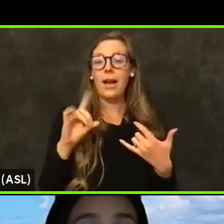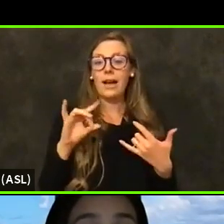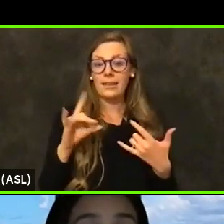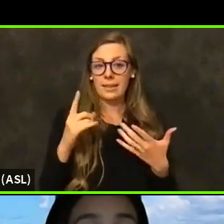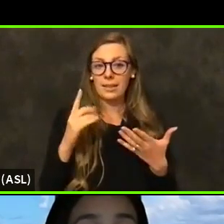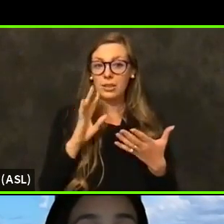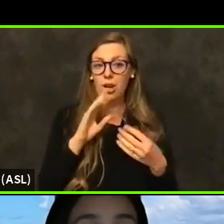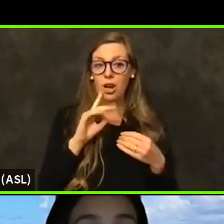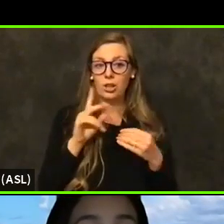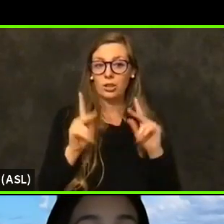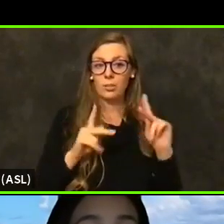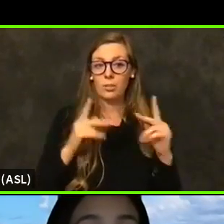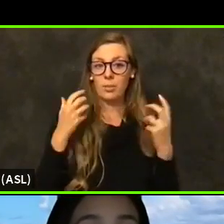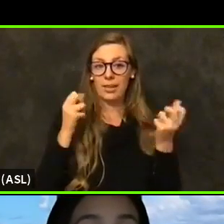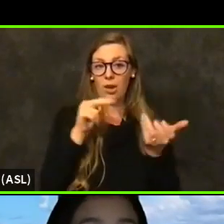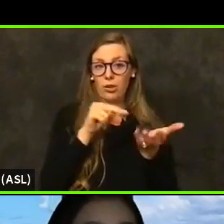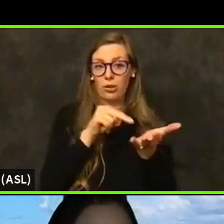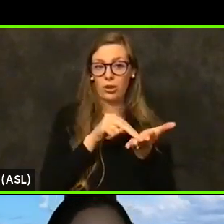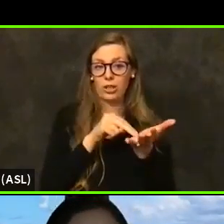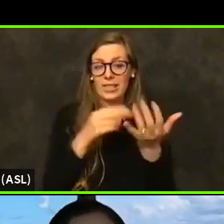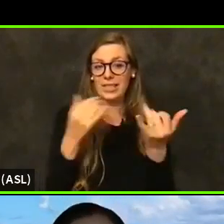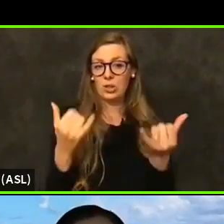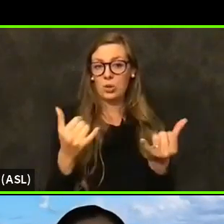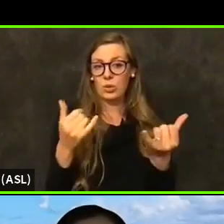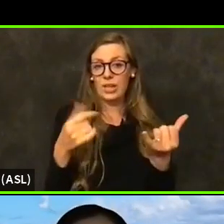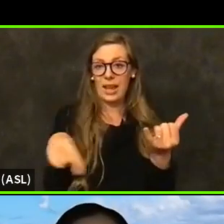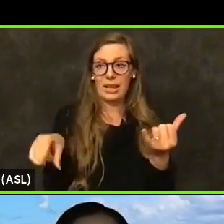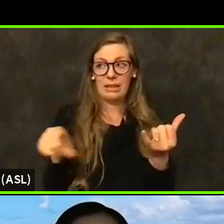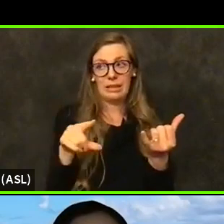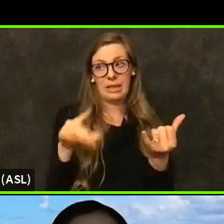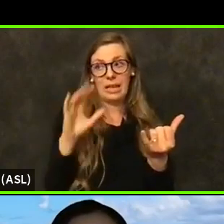nurses today, they seem to still indicate that the